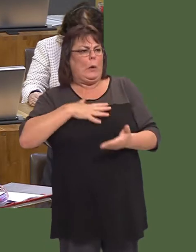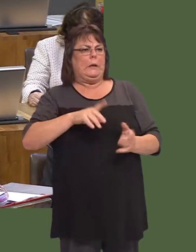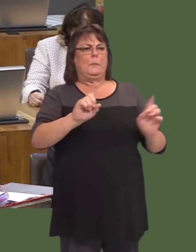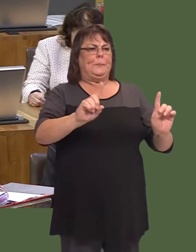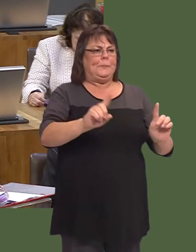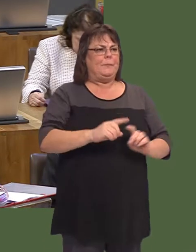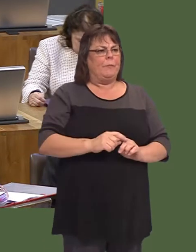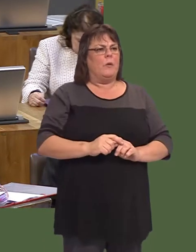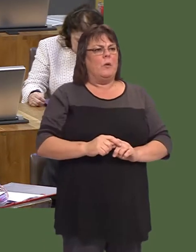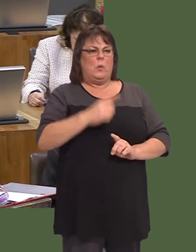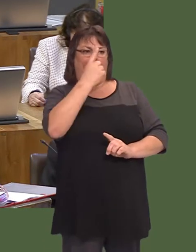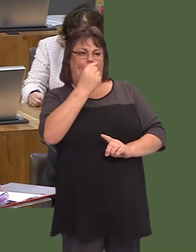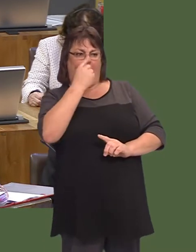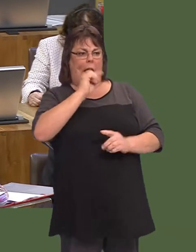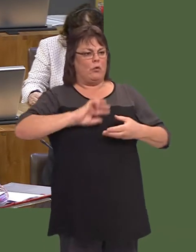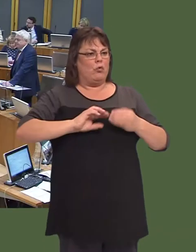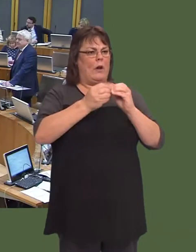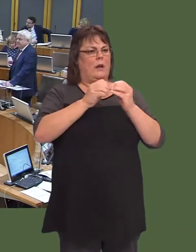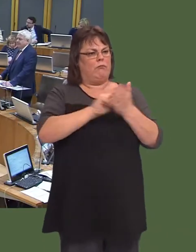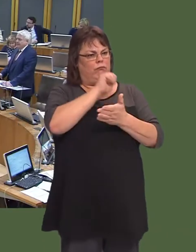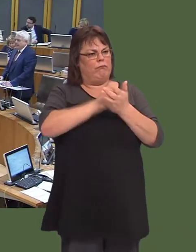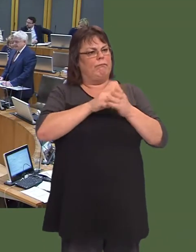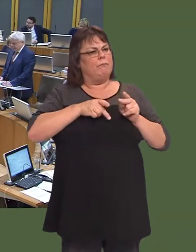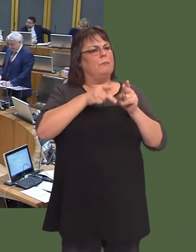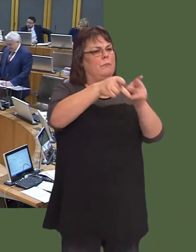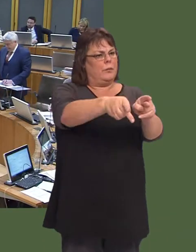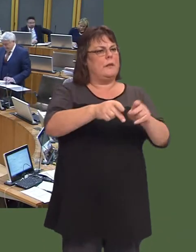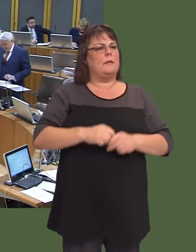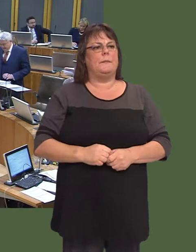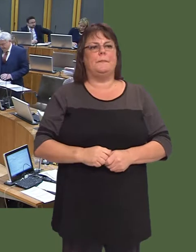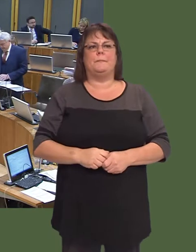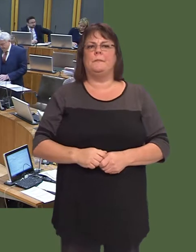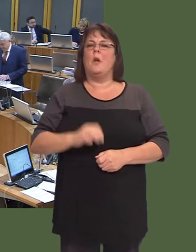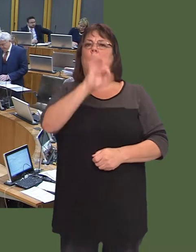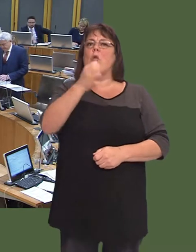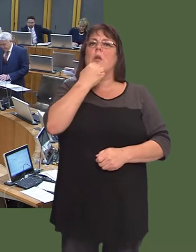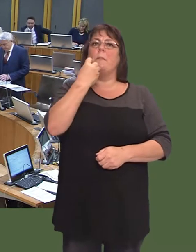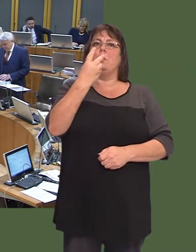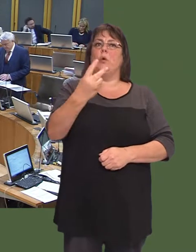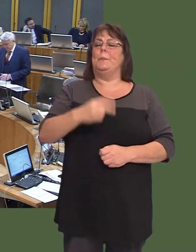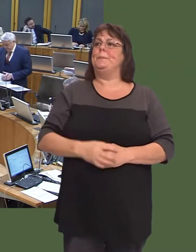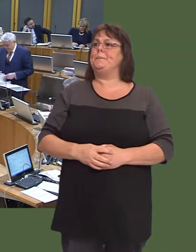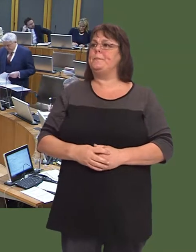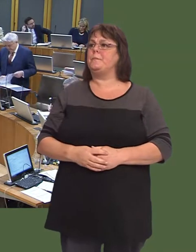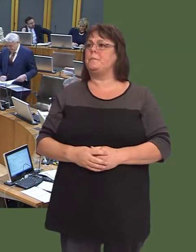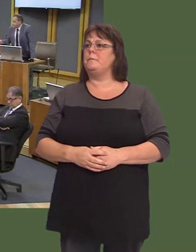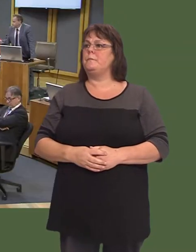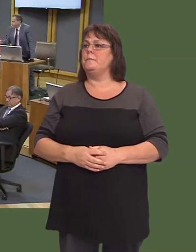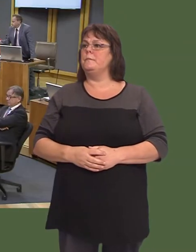iddynt fynd yn y cyfeiriad iawn ar y cyflymder iawn. Gareth Bennett: 2.